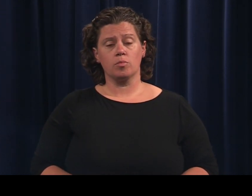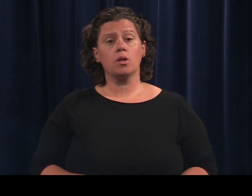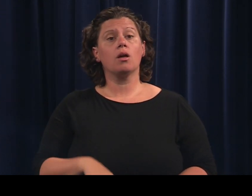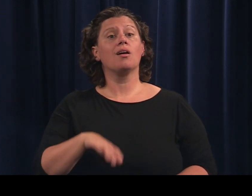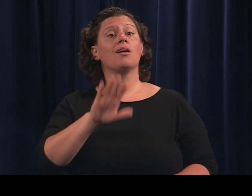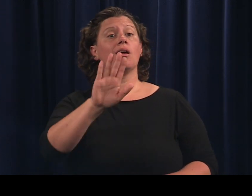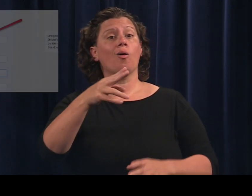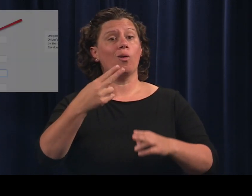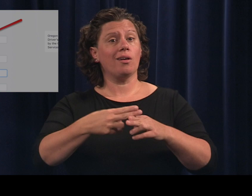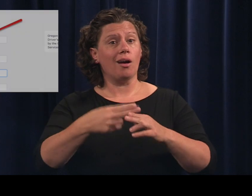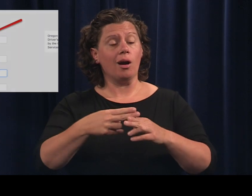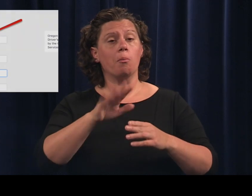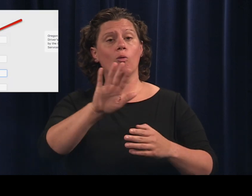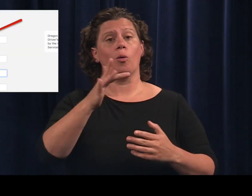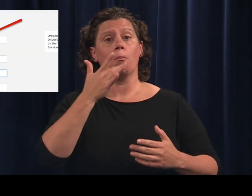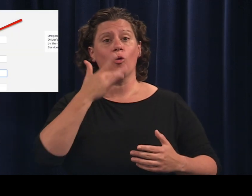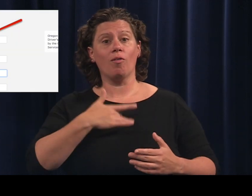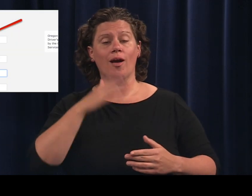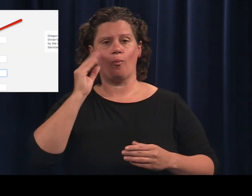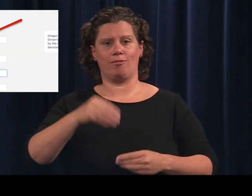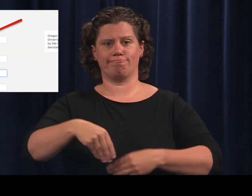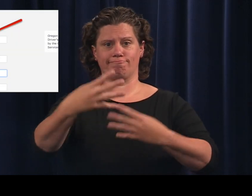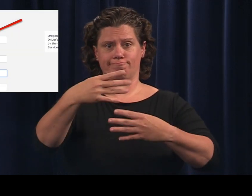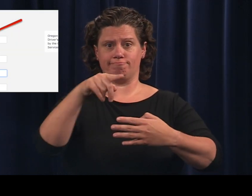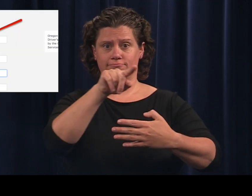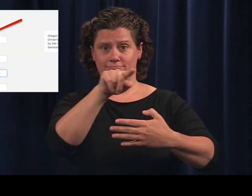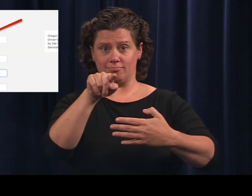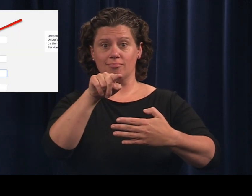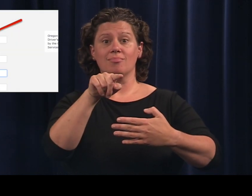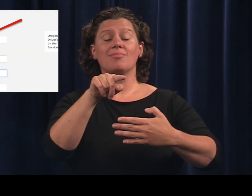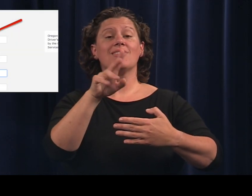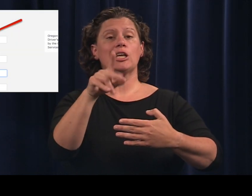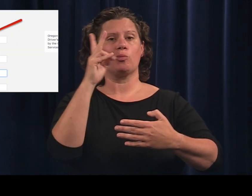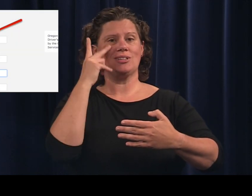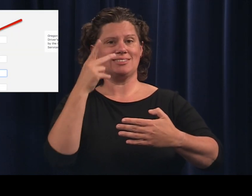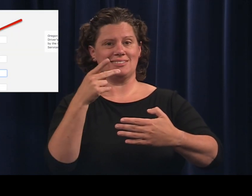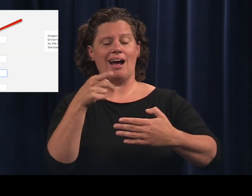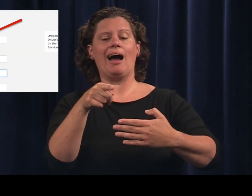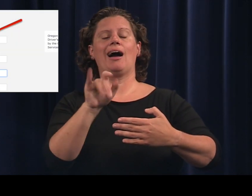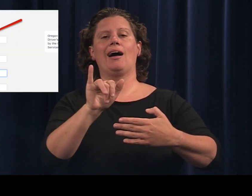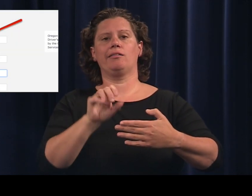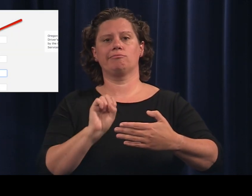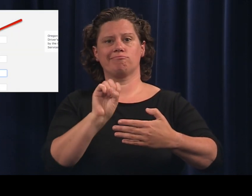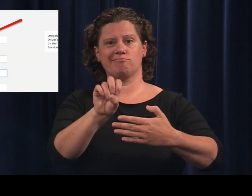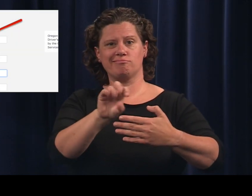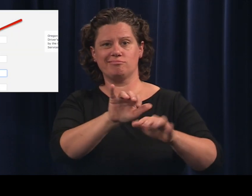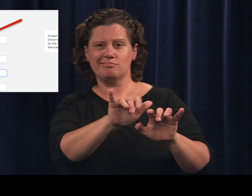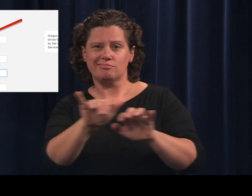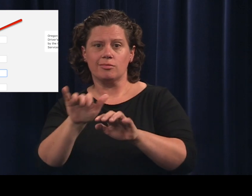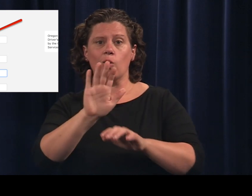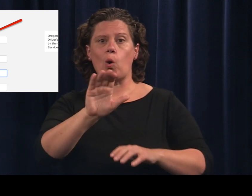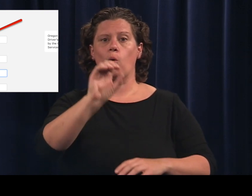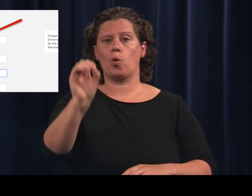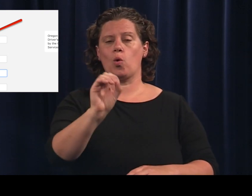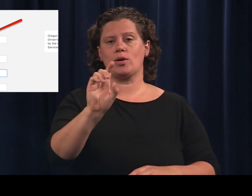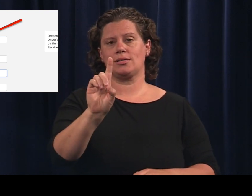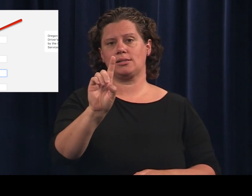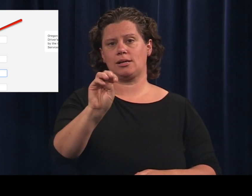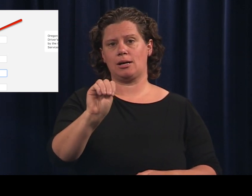Your name and birthday will appear. You will provide your Oregon DMV number